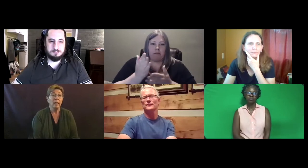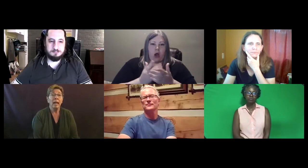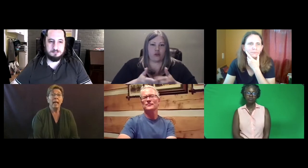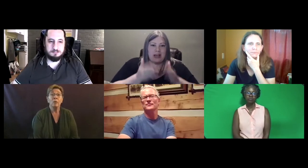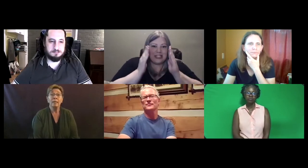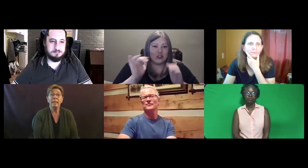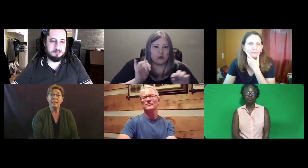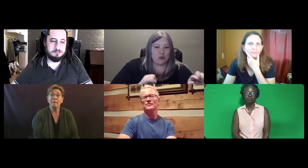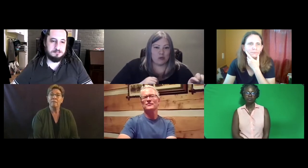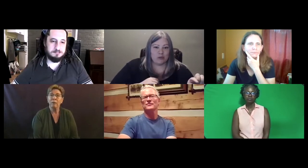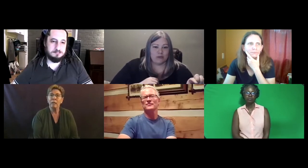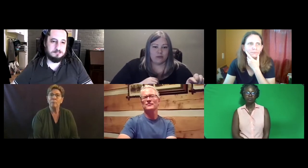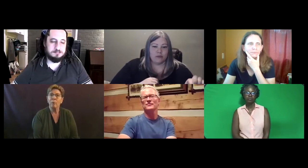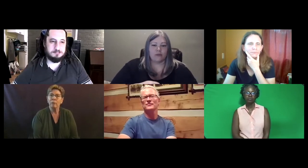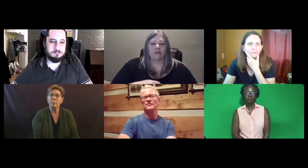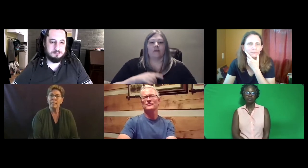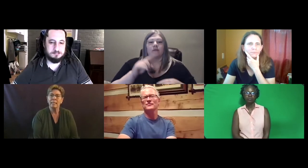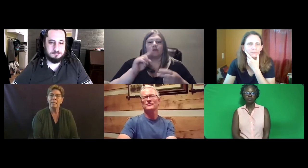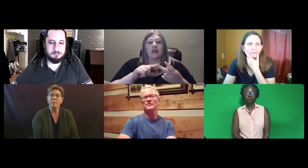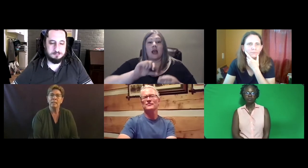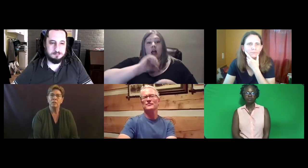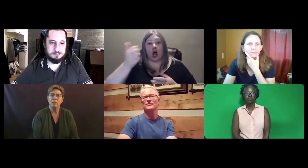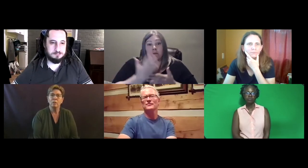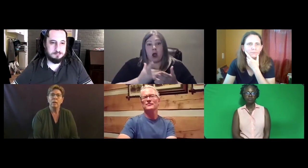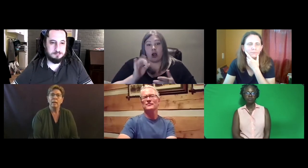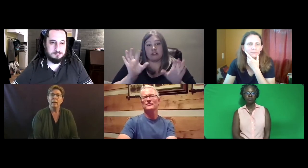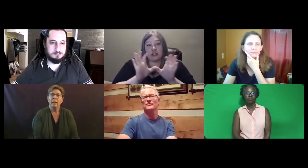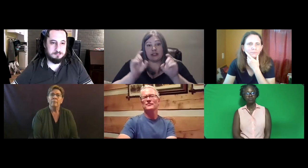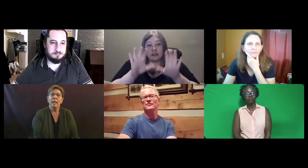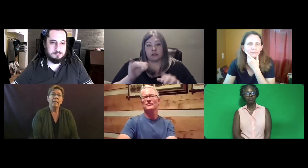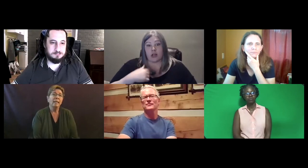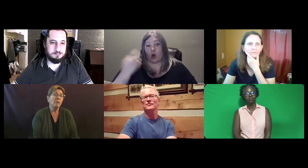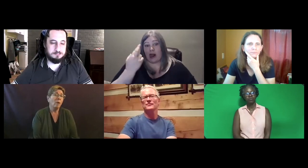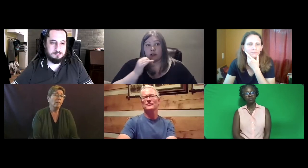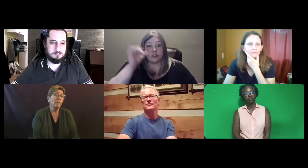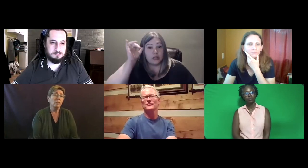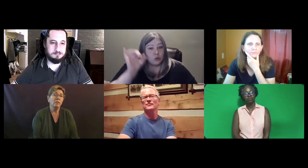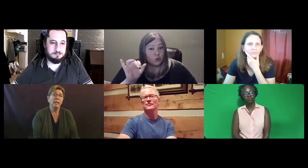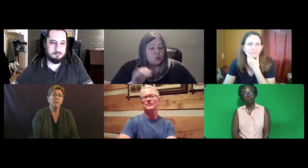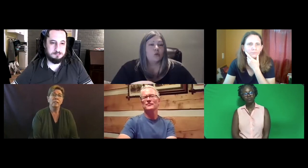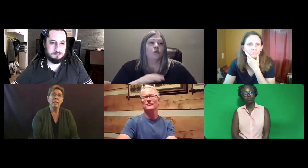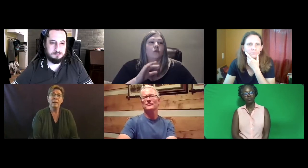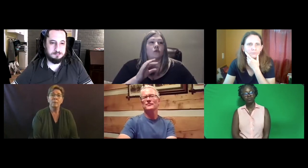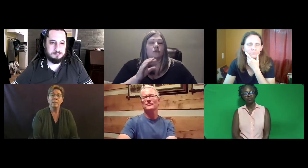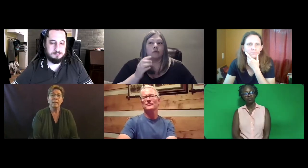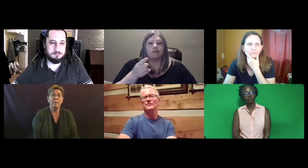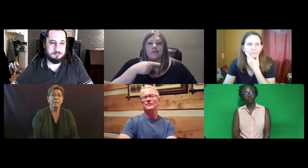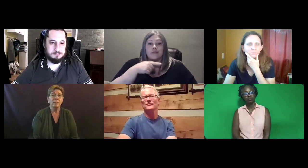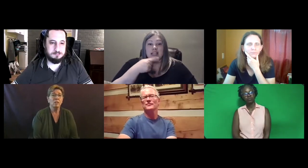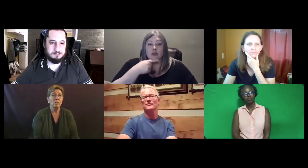So I think that's a very important piece to keep attention to. Then another part of the certification test -- I was thinking about this yesterday as